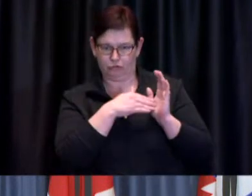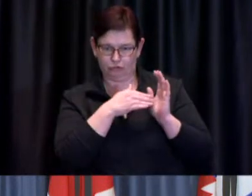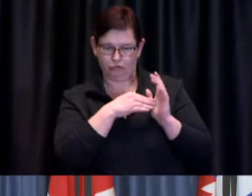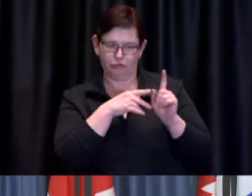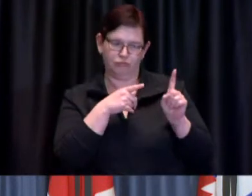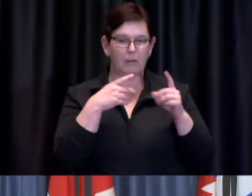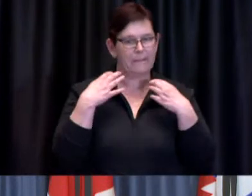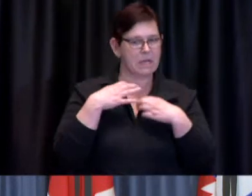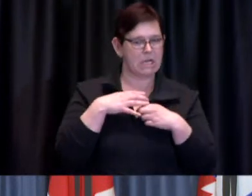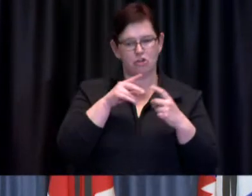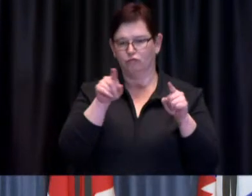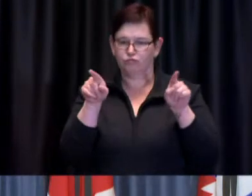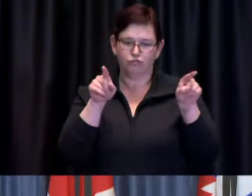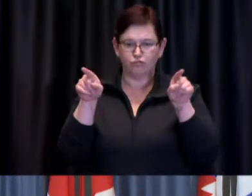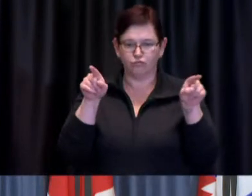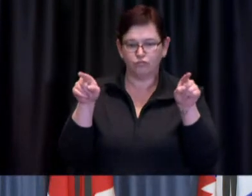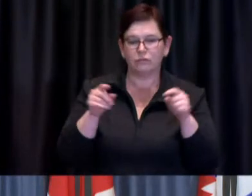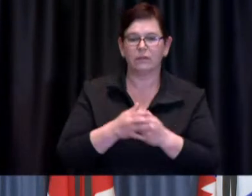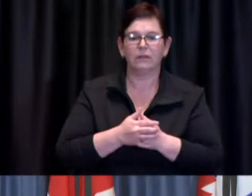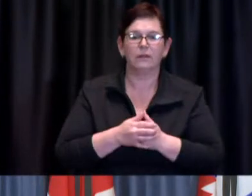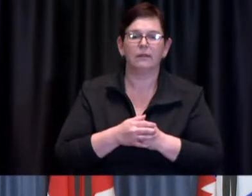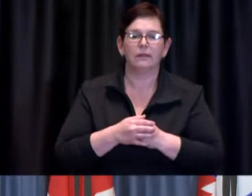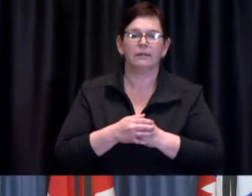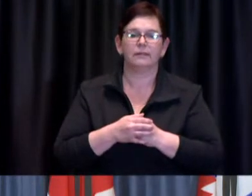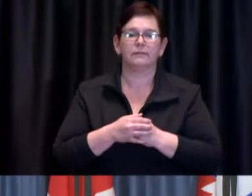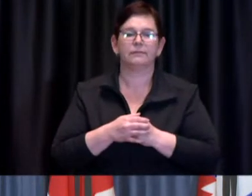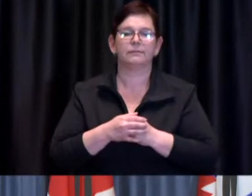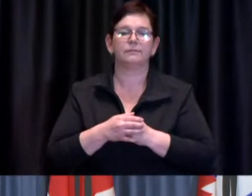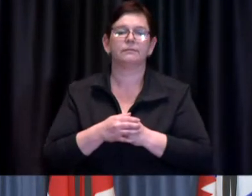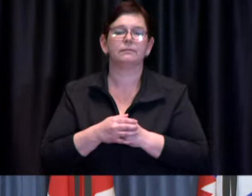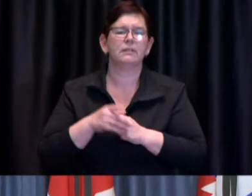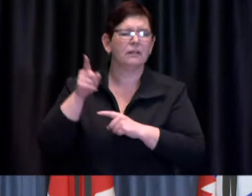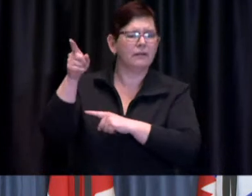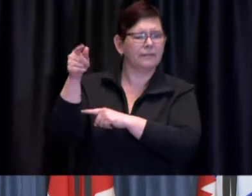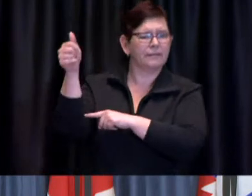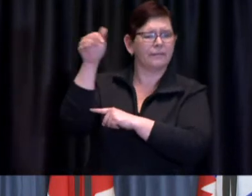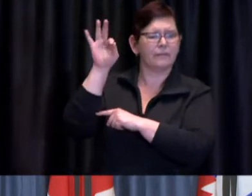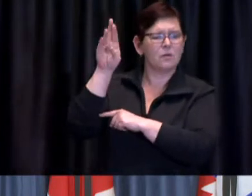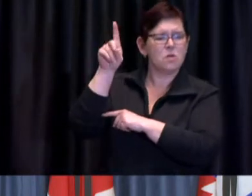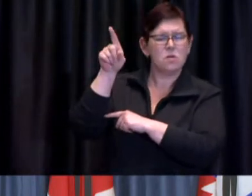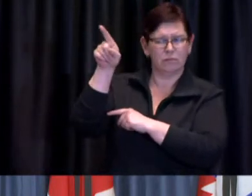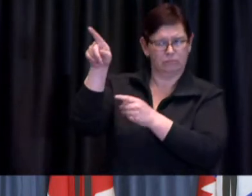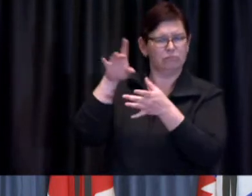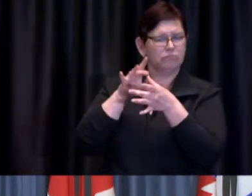Just based on some of the comments that Premier Ford mentioned earlier when he was asked whether